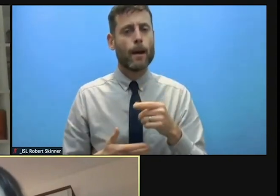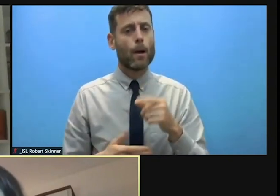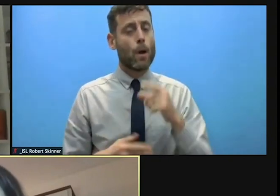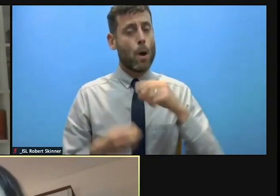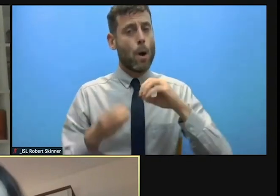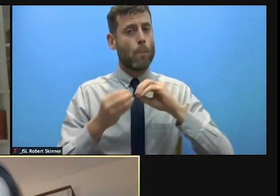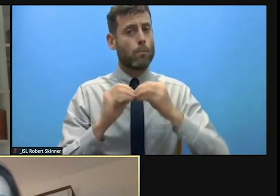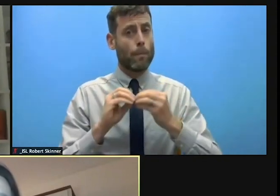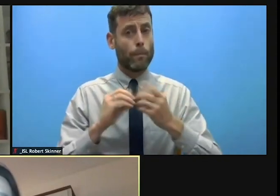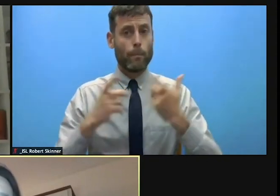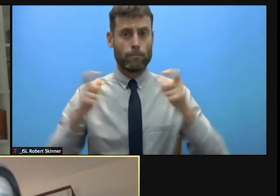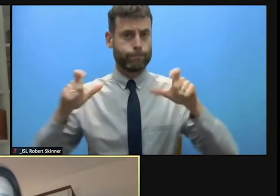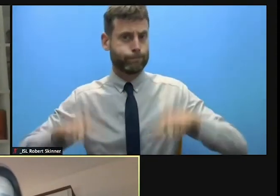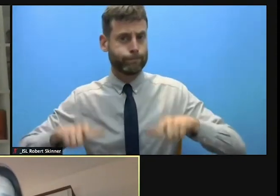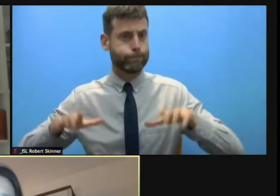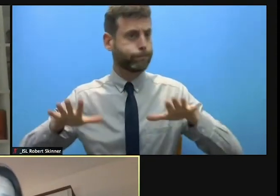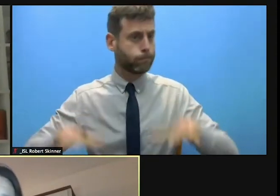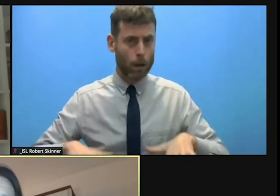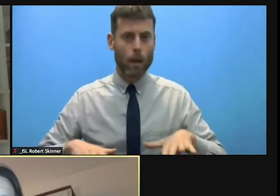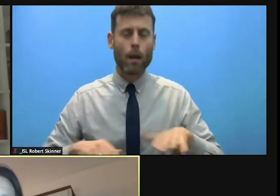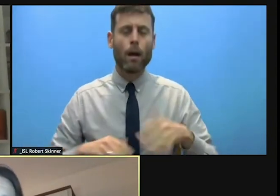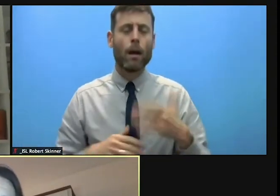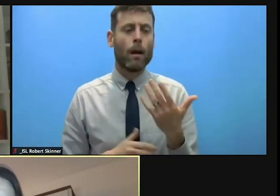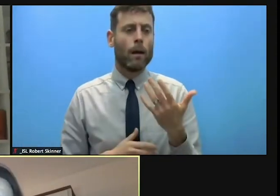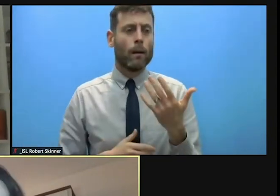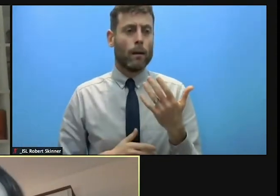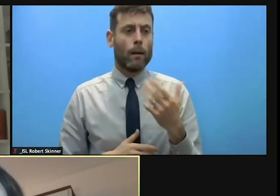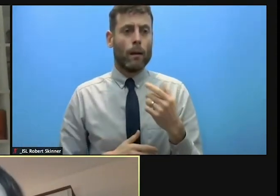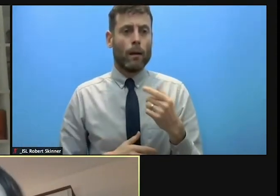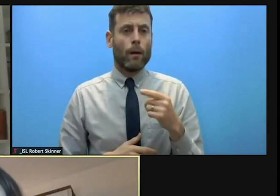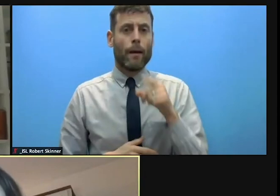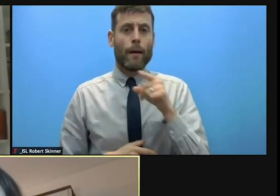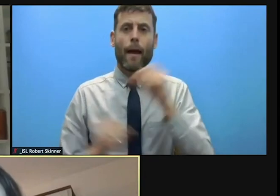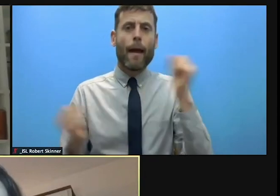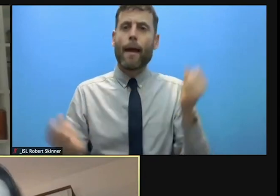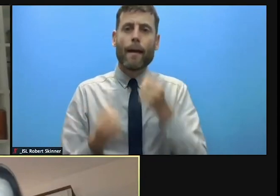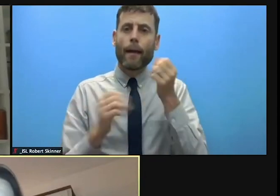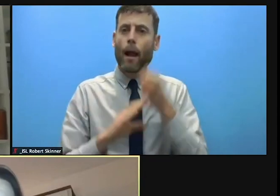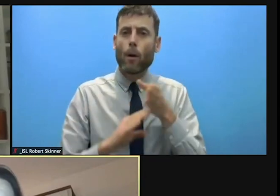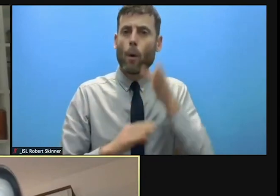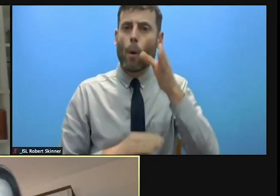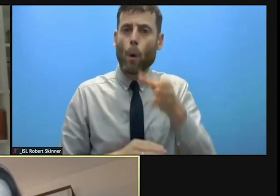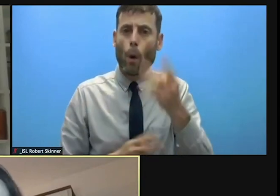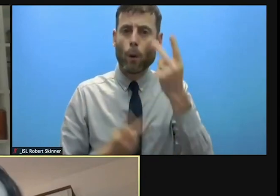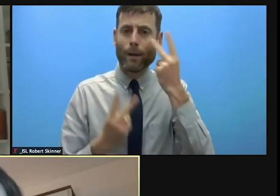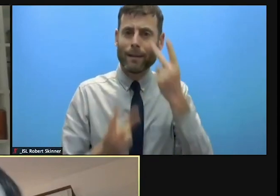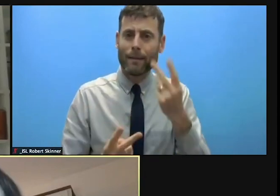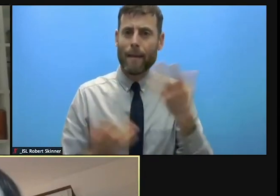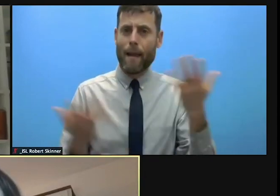loved ones. These are very important issues we have to address in order for people to